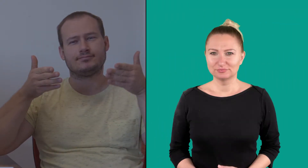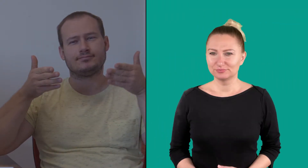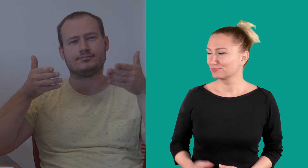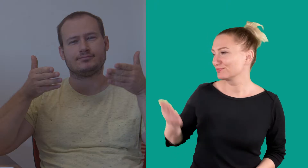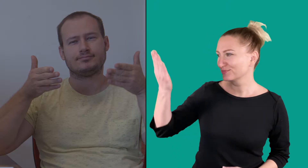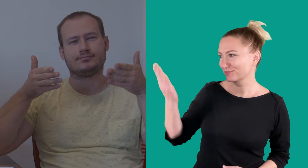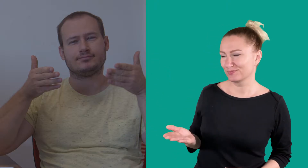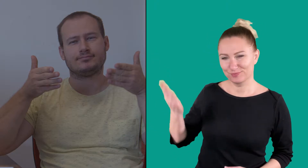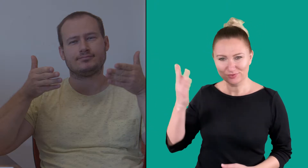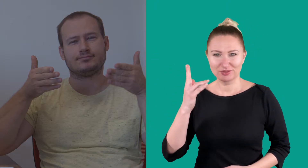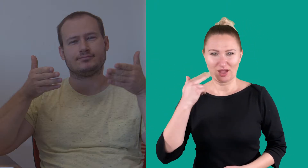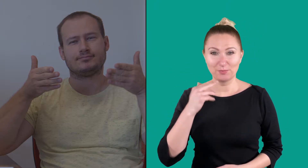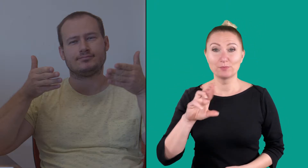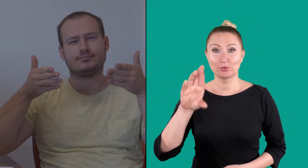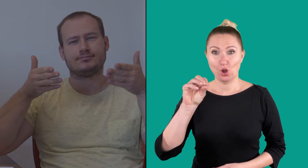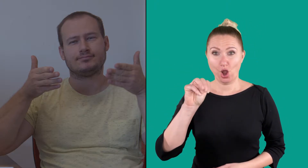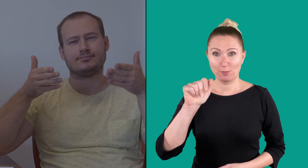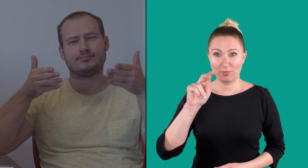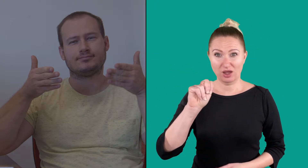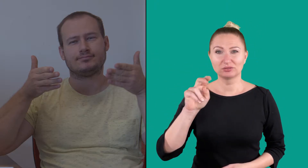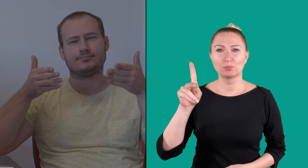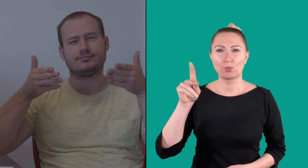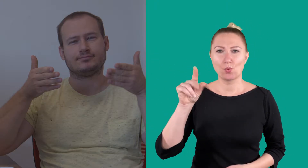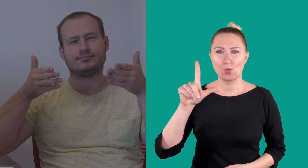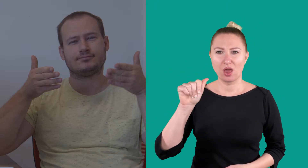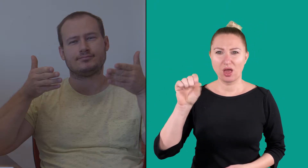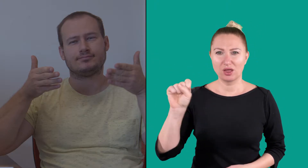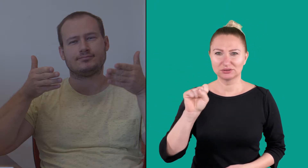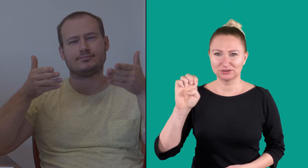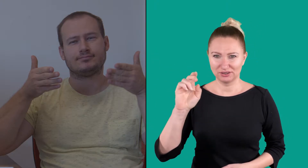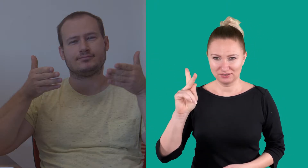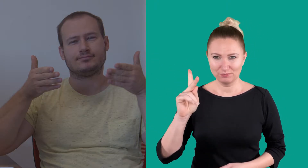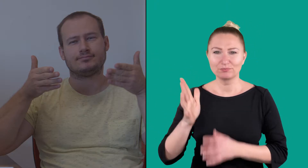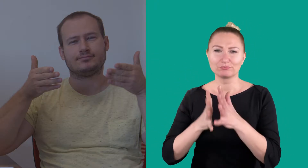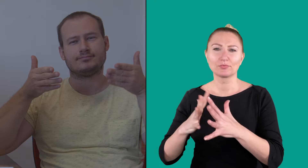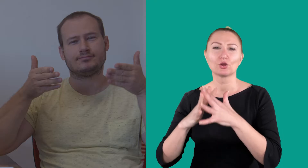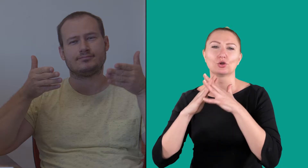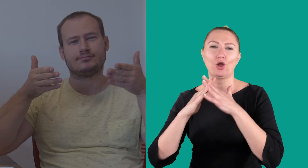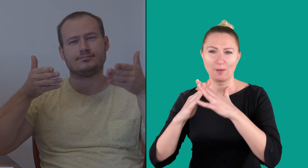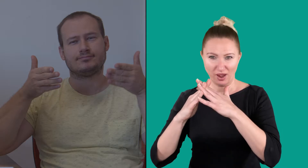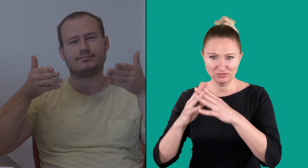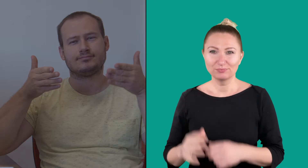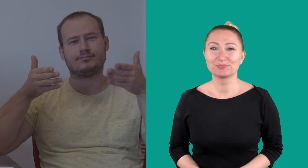This is Roman Polášek. (Sign name)